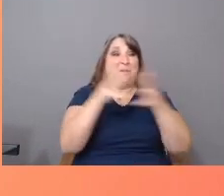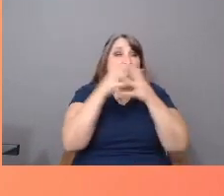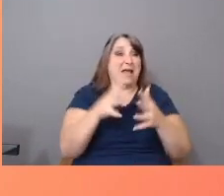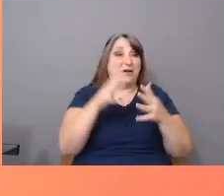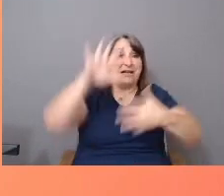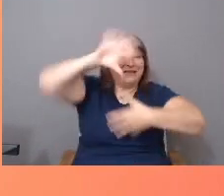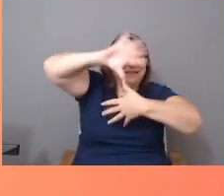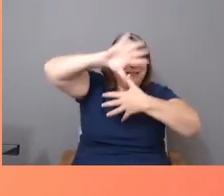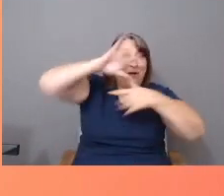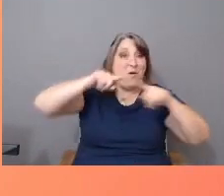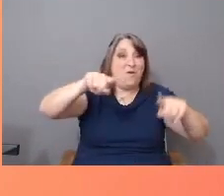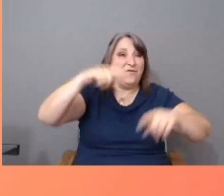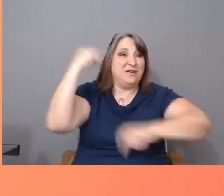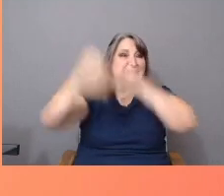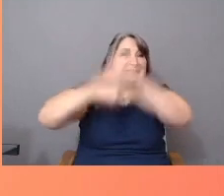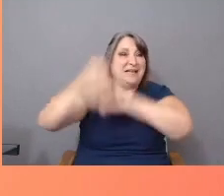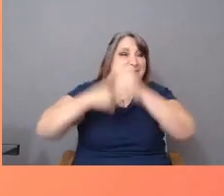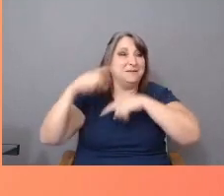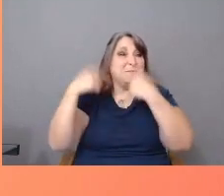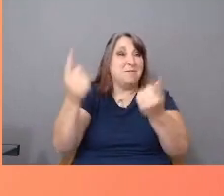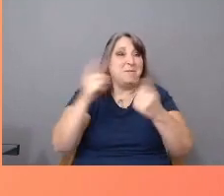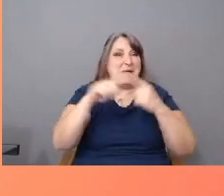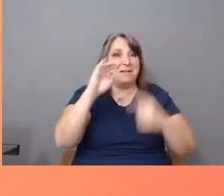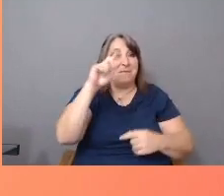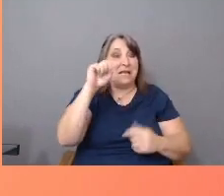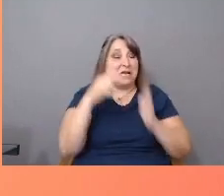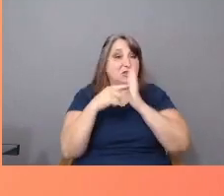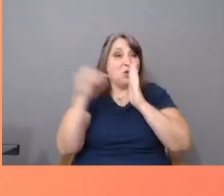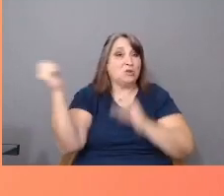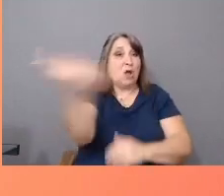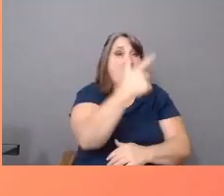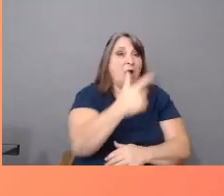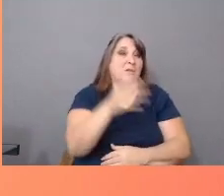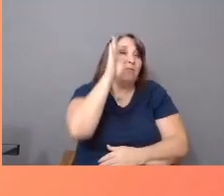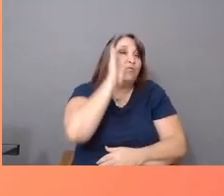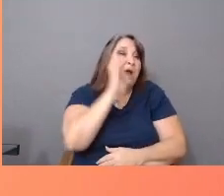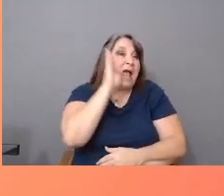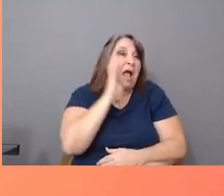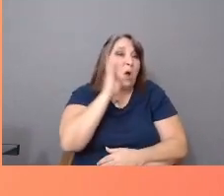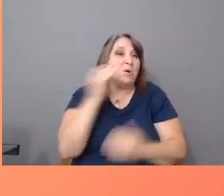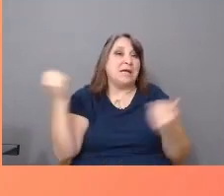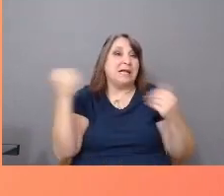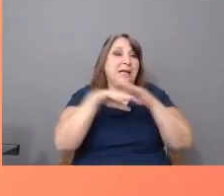But the media industry paints us all mostly as brown immigrants.